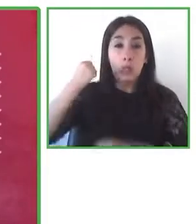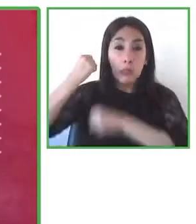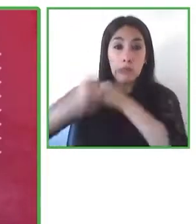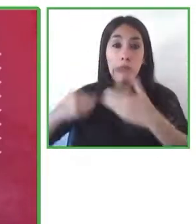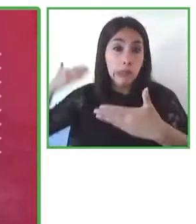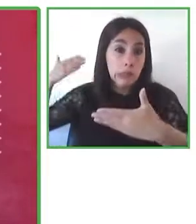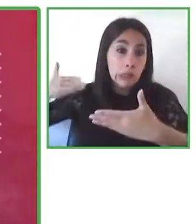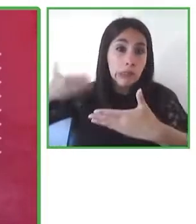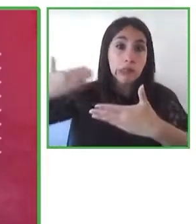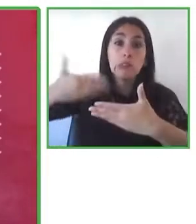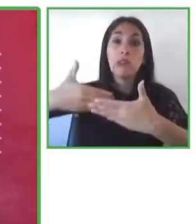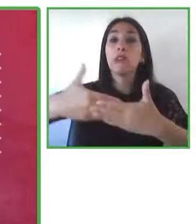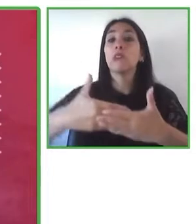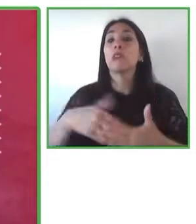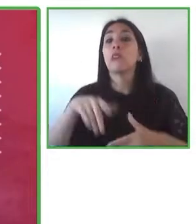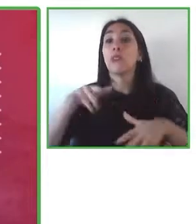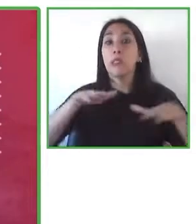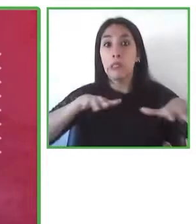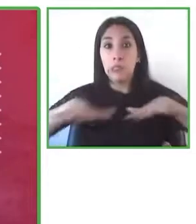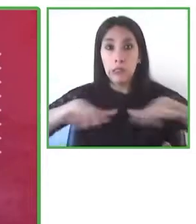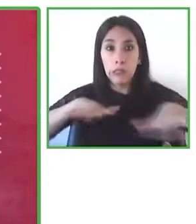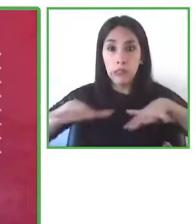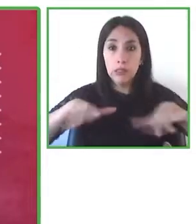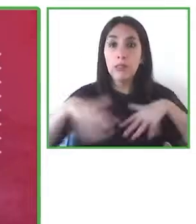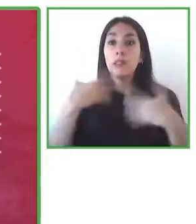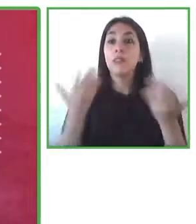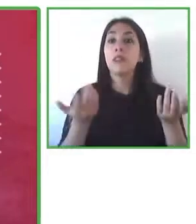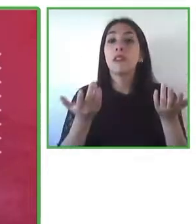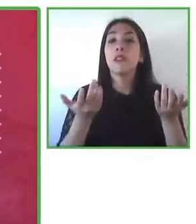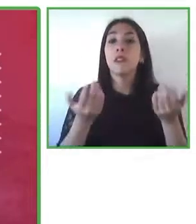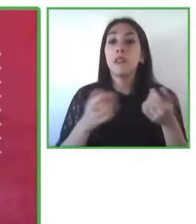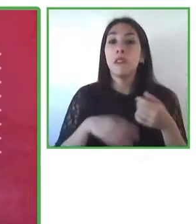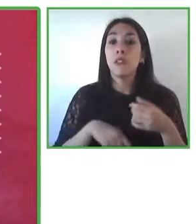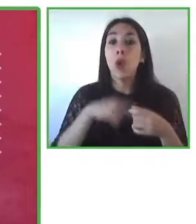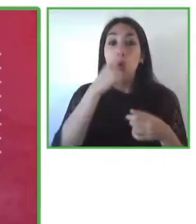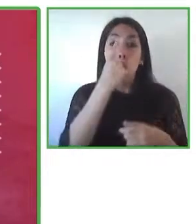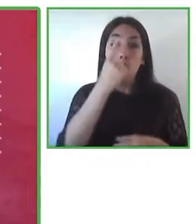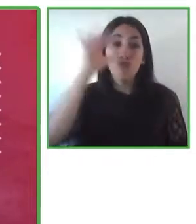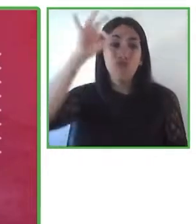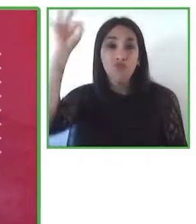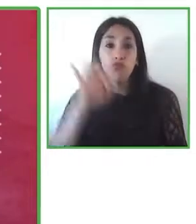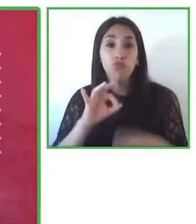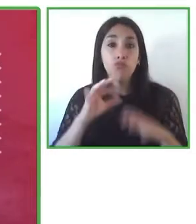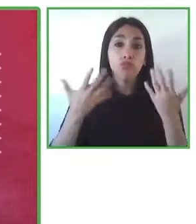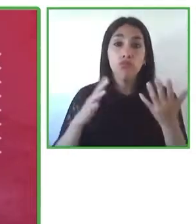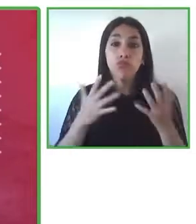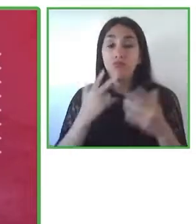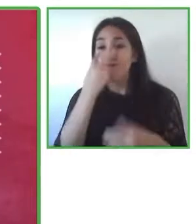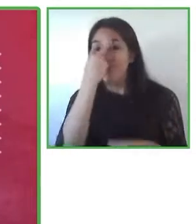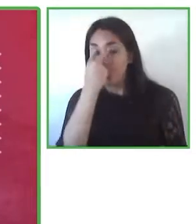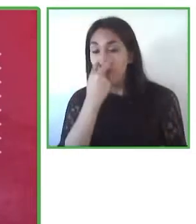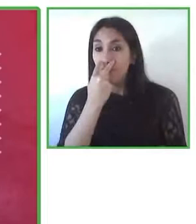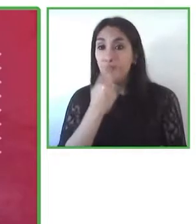and unfortunately, we are still only reaching one percent of people with visual impairments